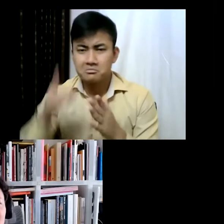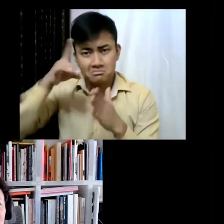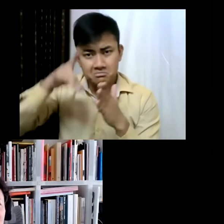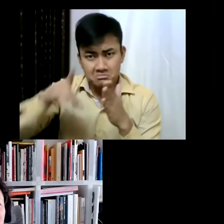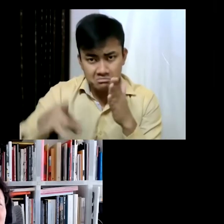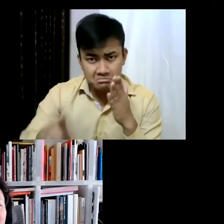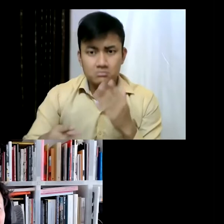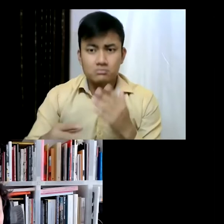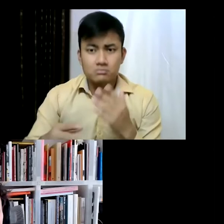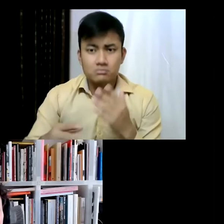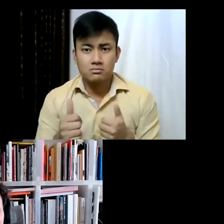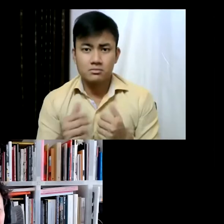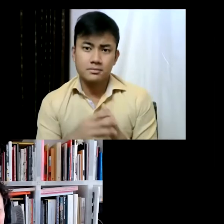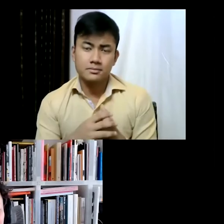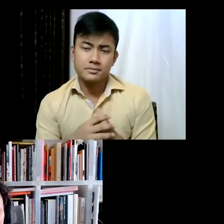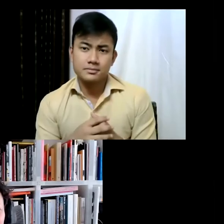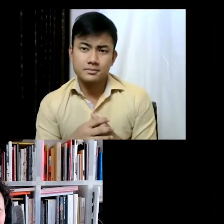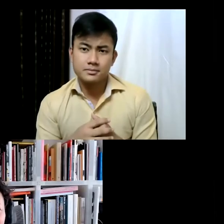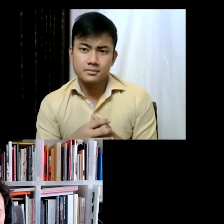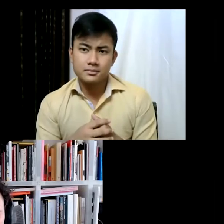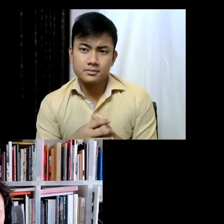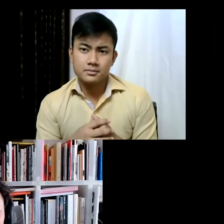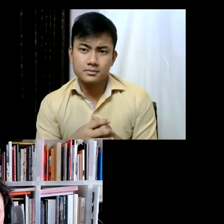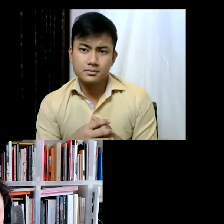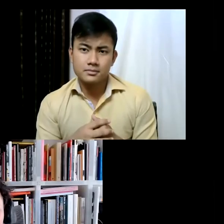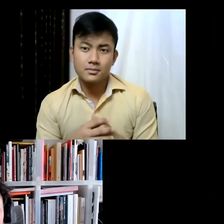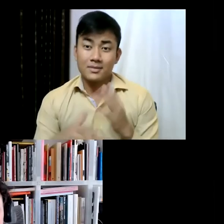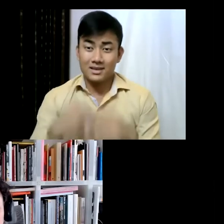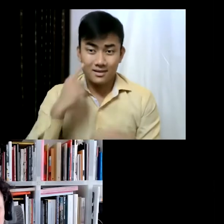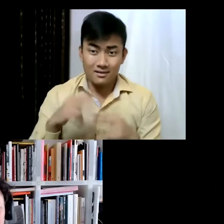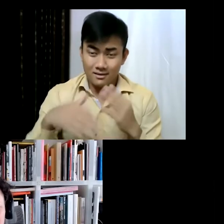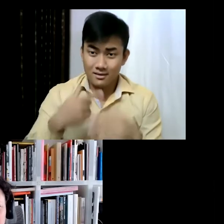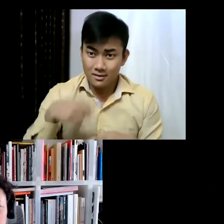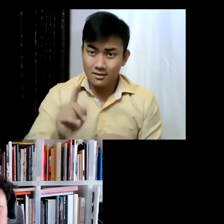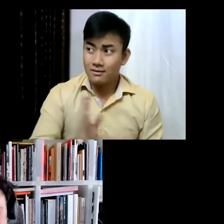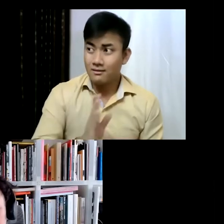you know, as a curator, when you go for a studio visit... sometimes there is this sort of...